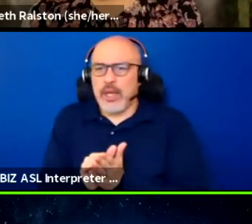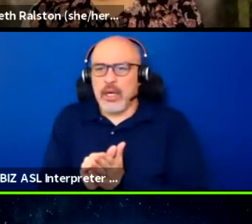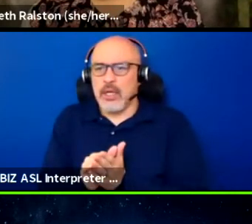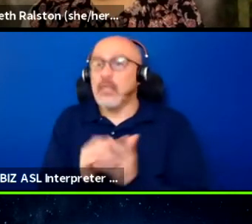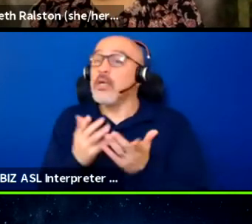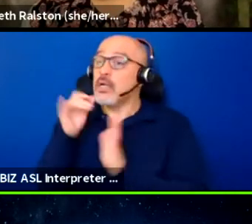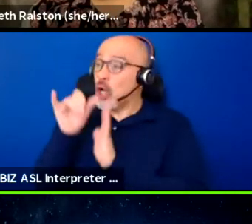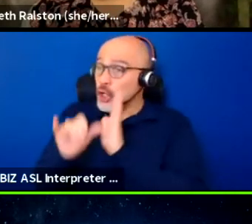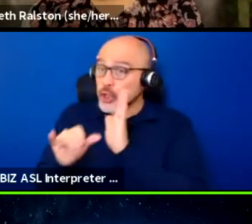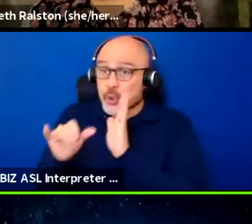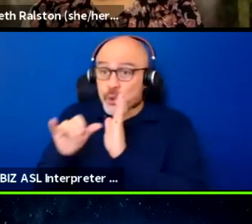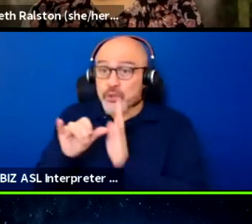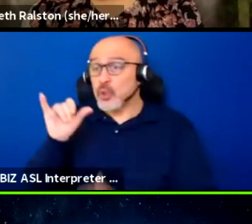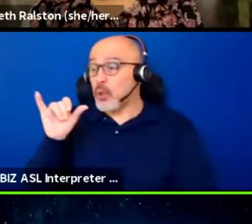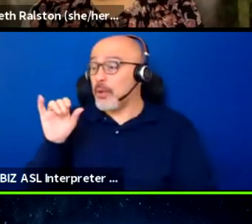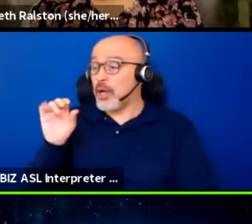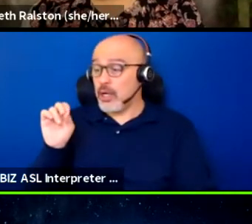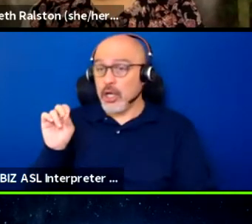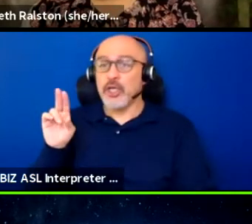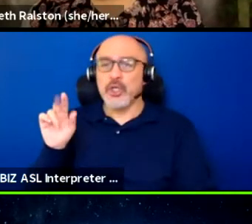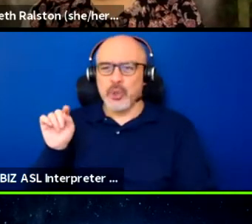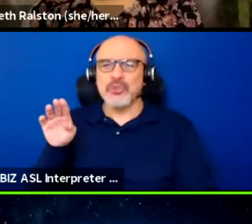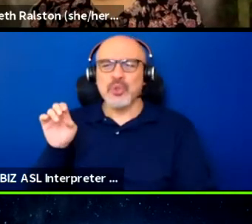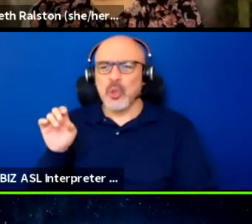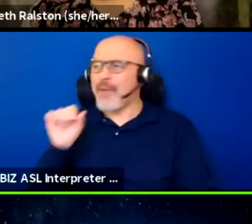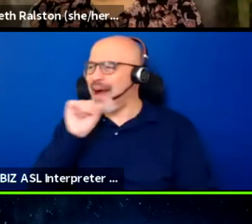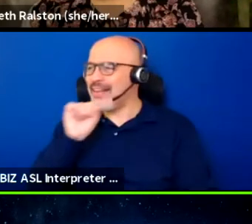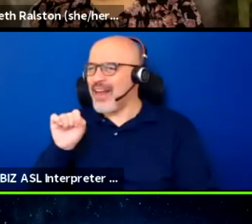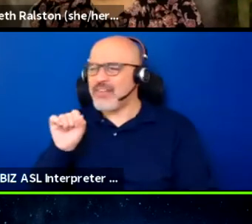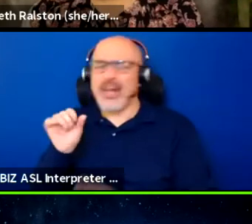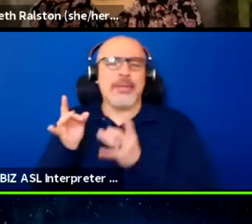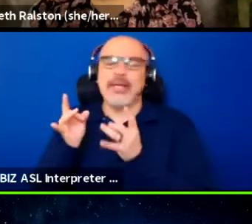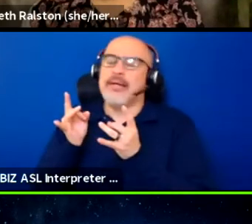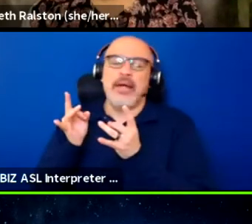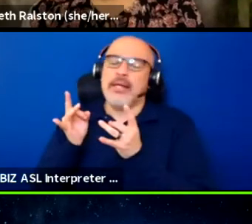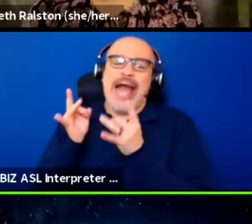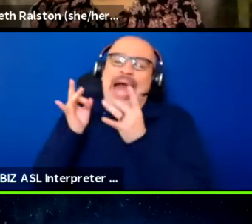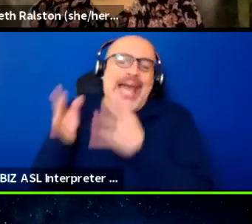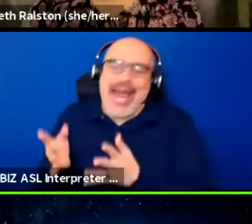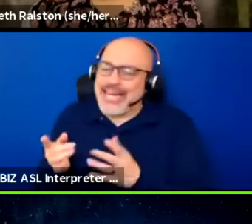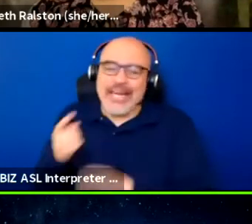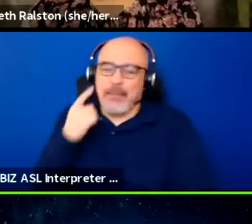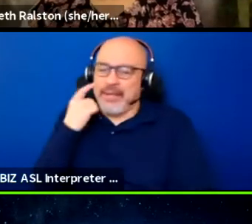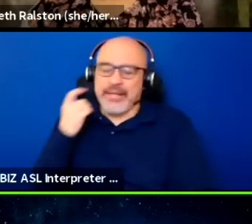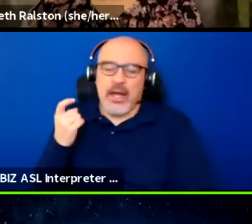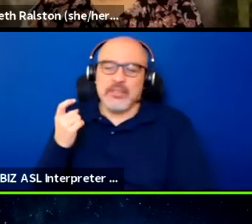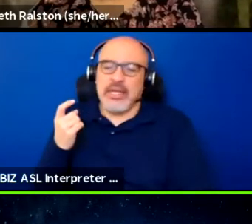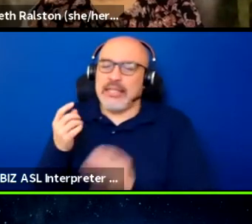I hate YouTube, though, it's very clunky. But I mean, like, it should just be a baked in option